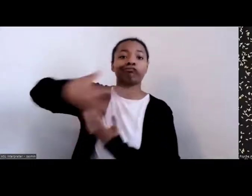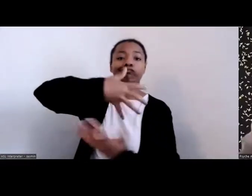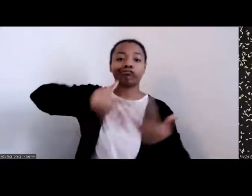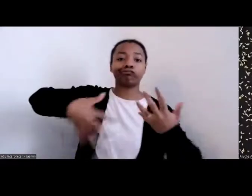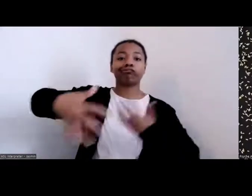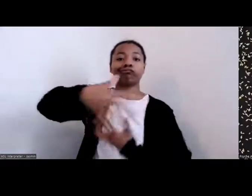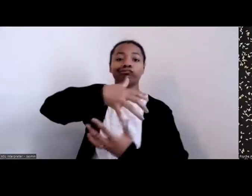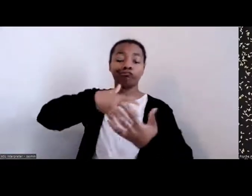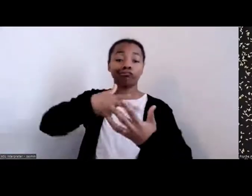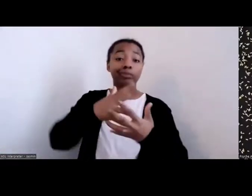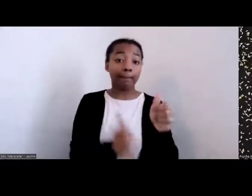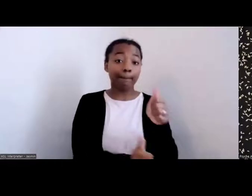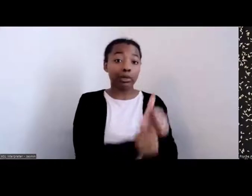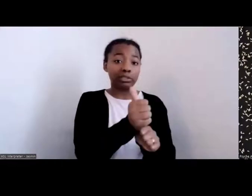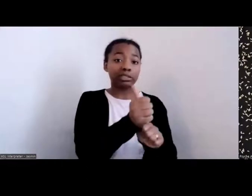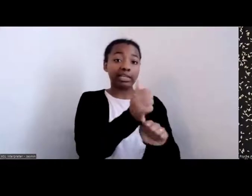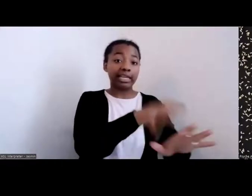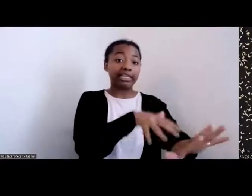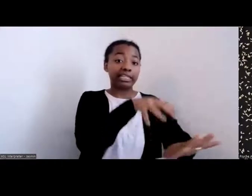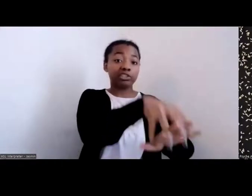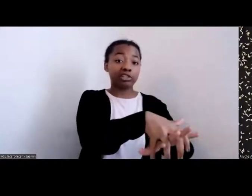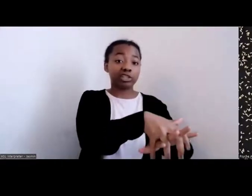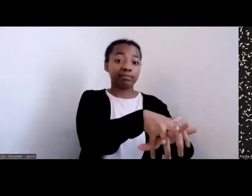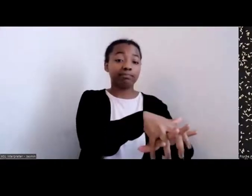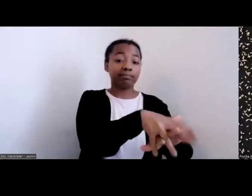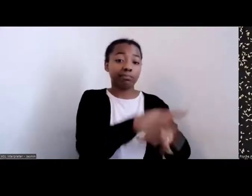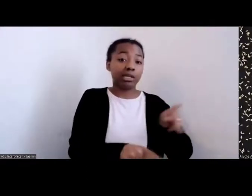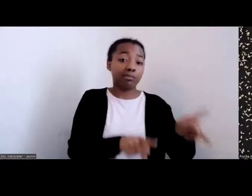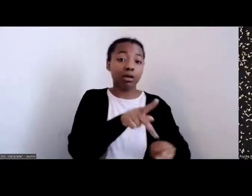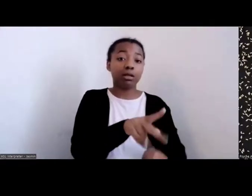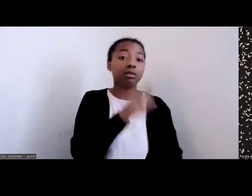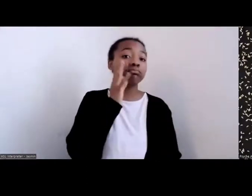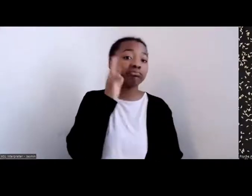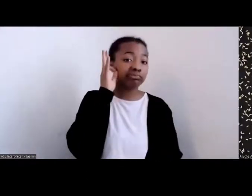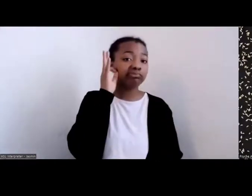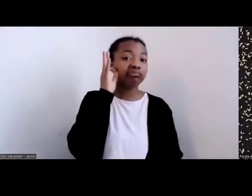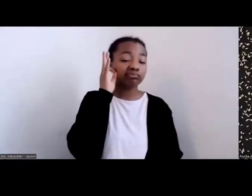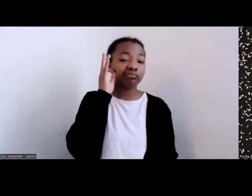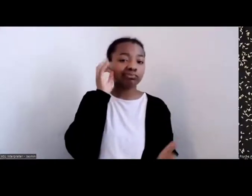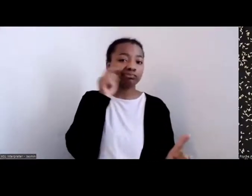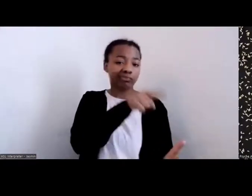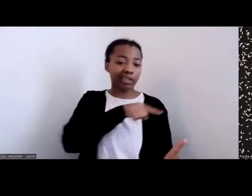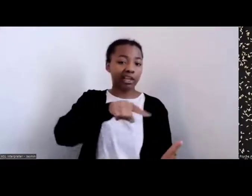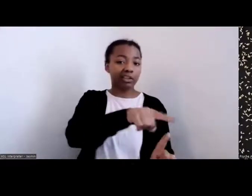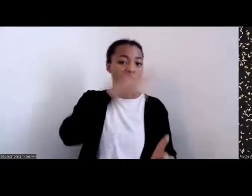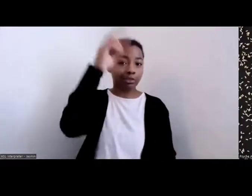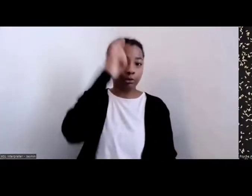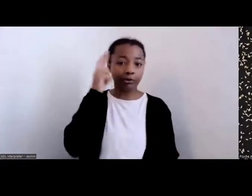people were the reason that settlers were able to survive; right?